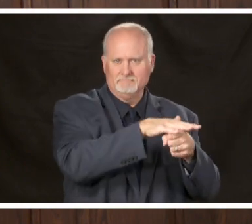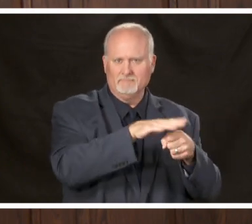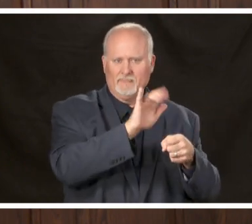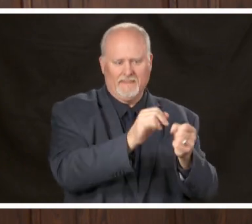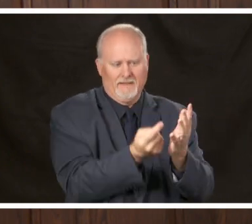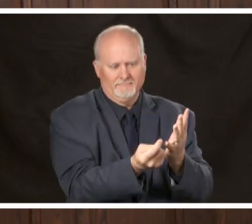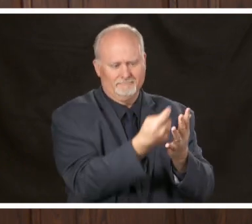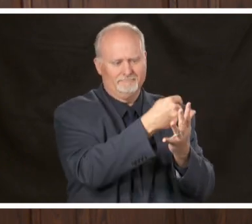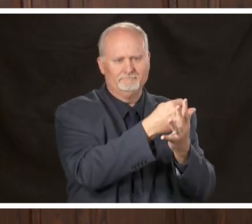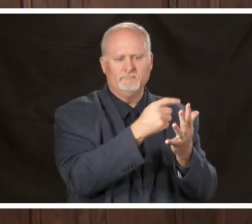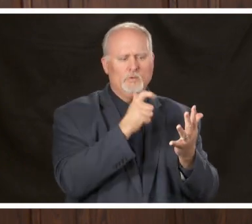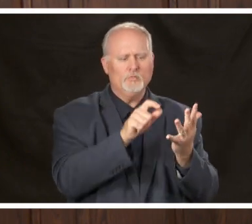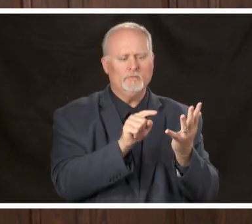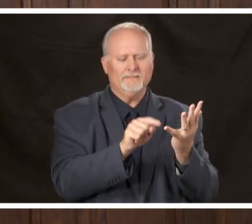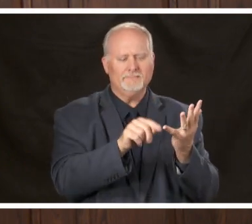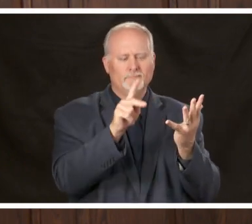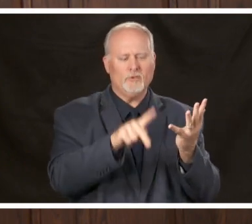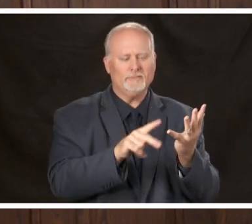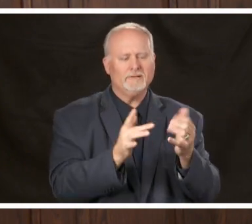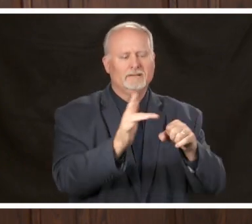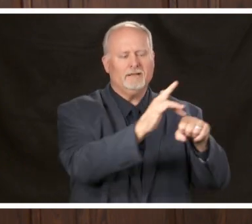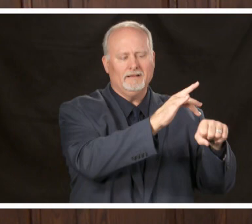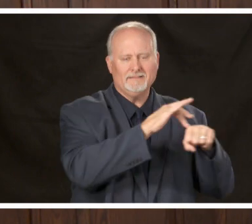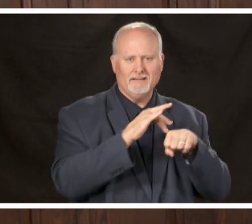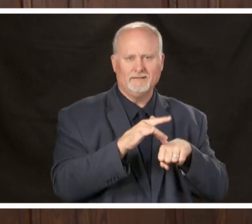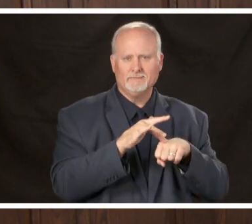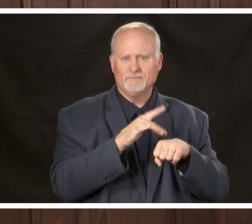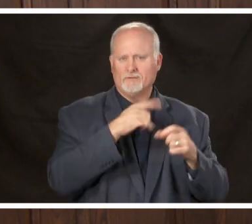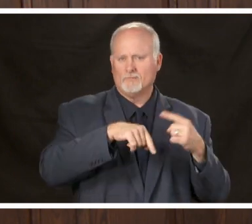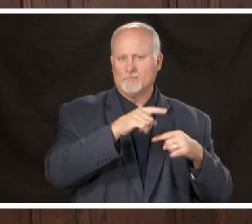the PPE okay and then I have one other question